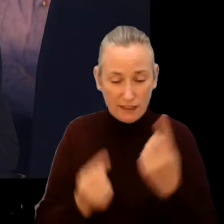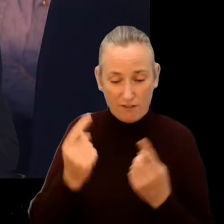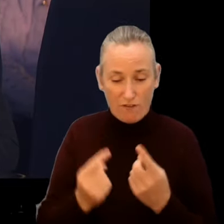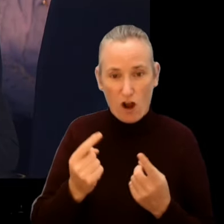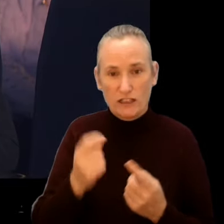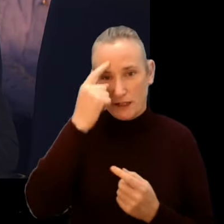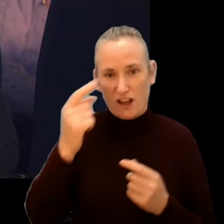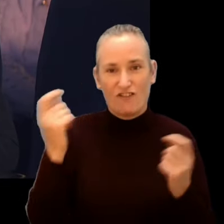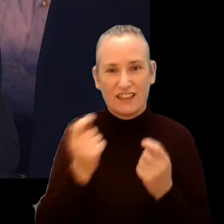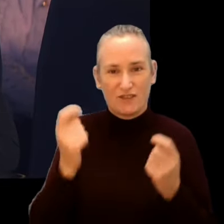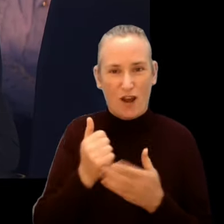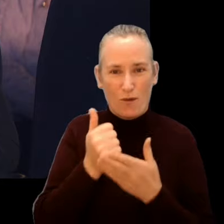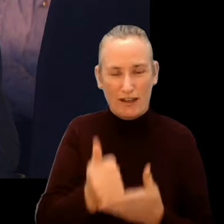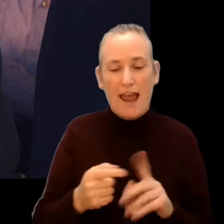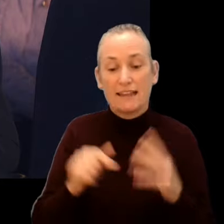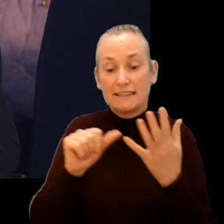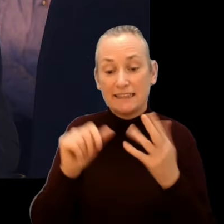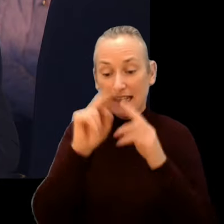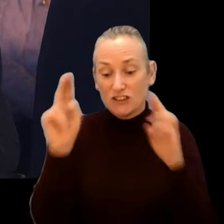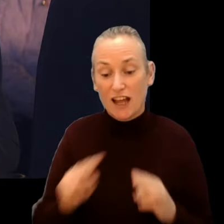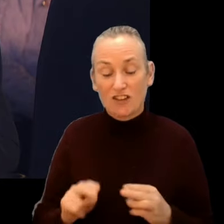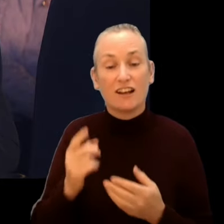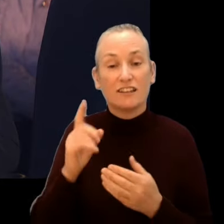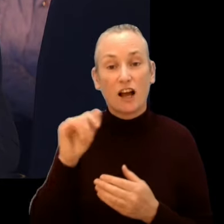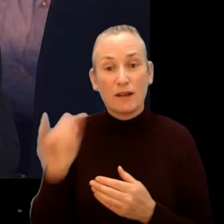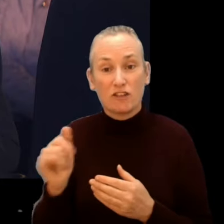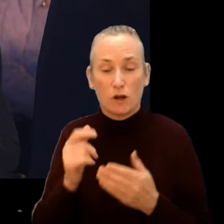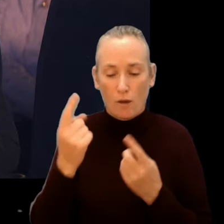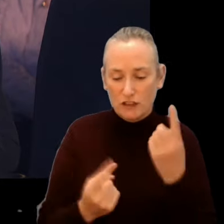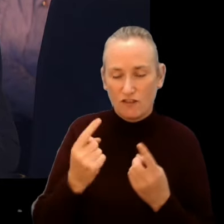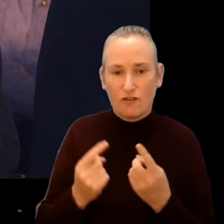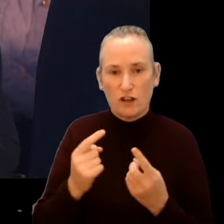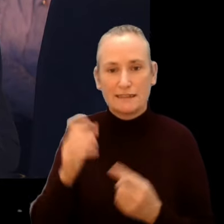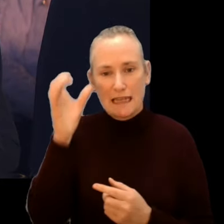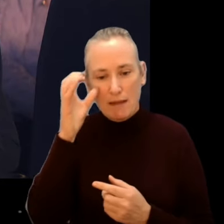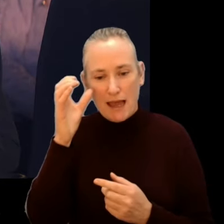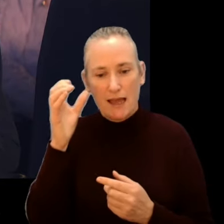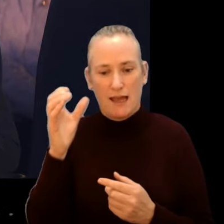and six international documentaries will compete for the Cinematic Documentary Award.